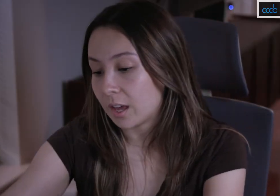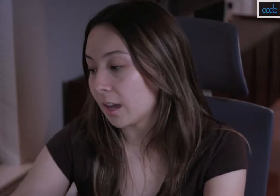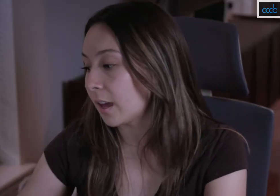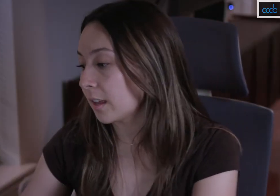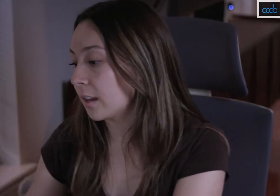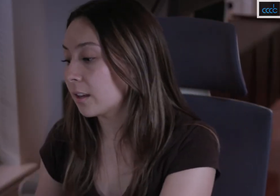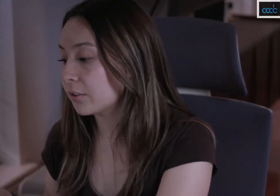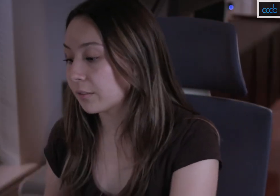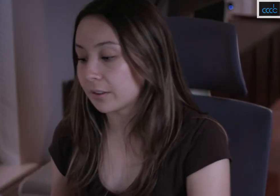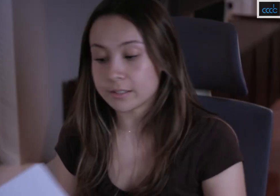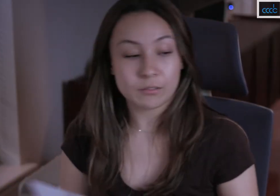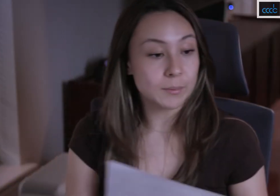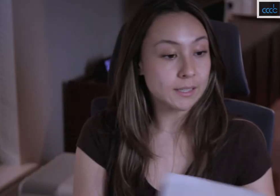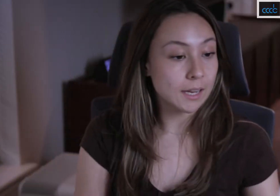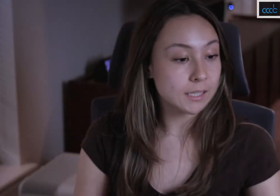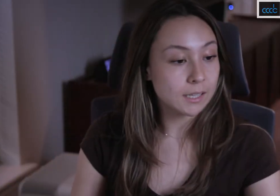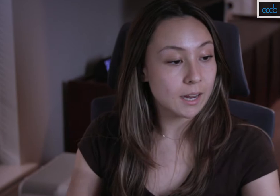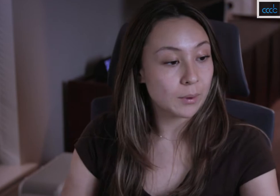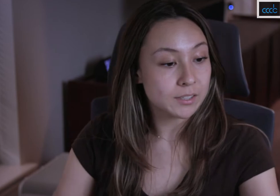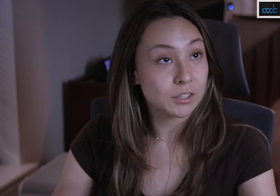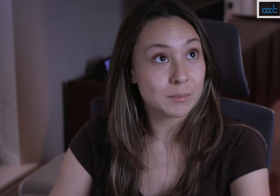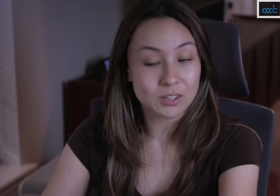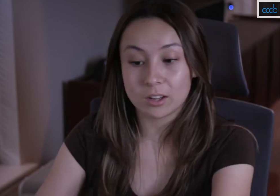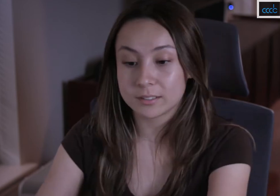And then fill out this form and have a seat, wait until your name is called.